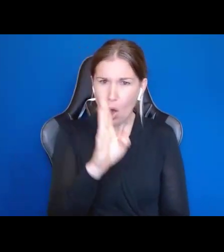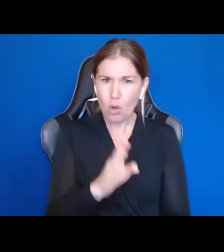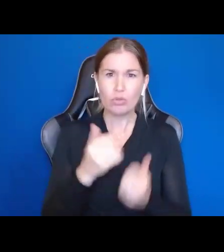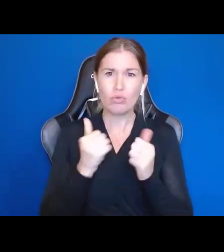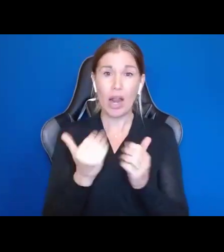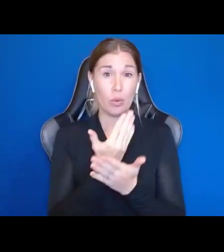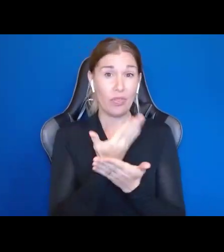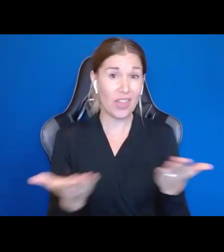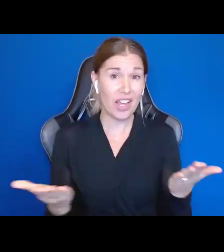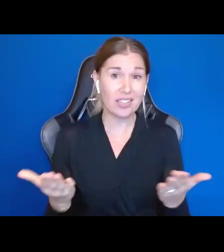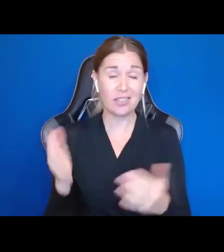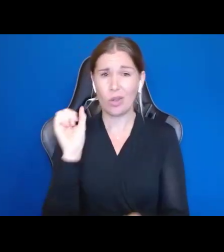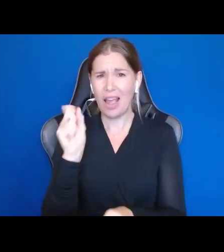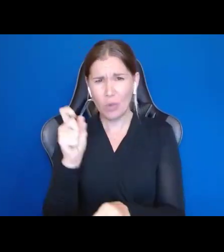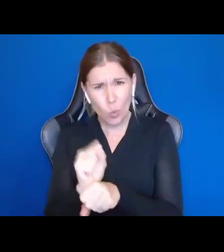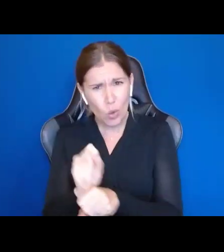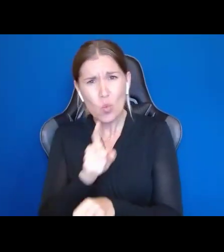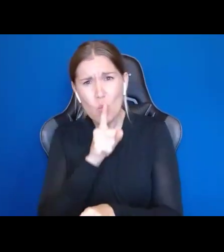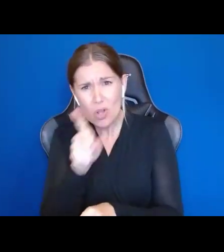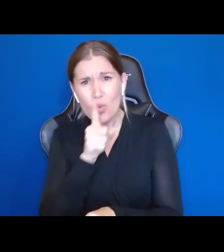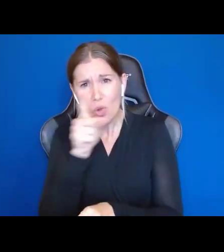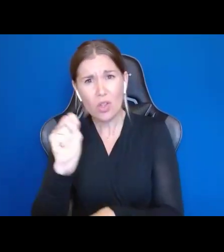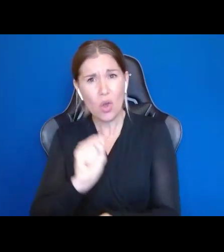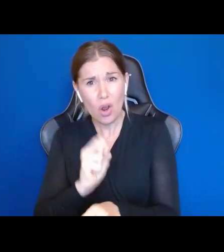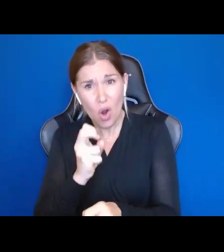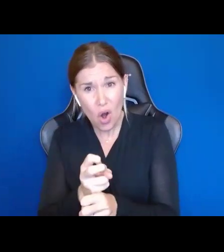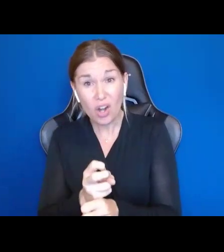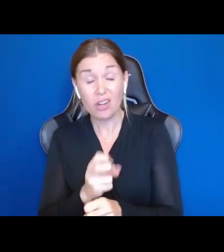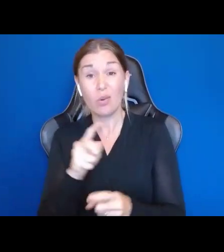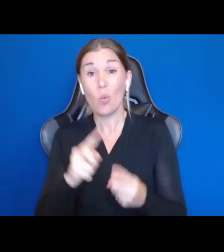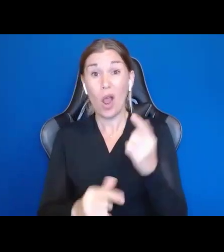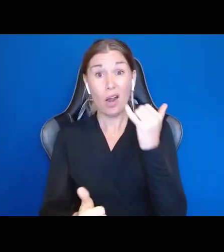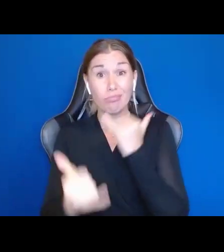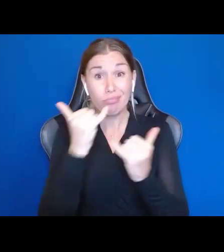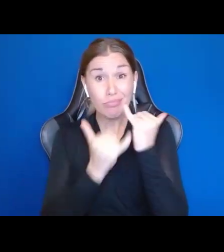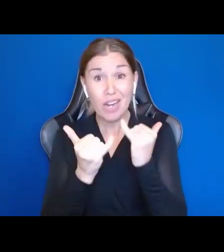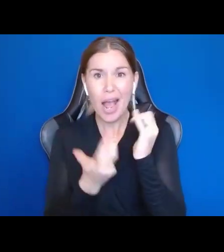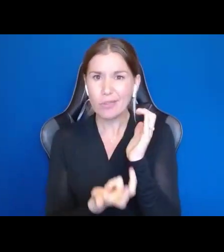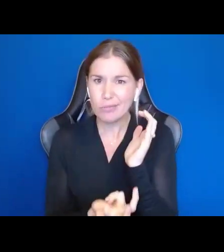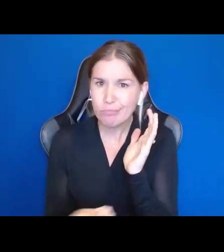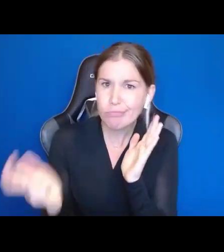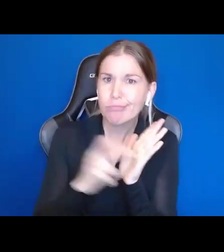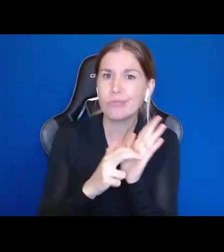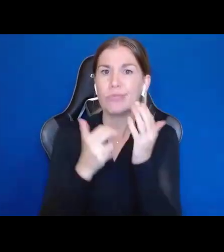You have got to work hard and you have to get up when you fall down, because you are gonna get knocked down. People with Disabilities get knocked down every day.